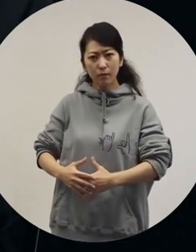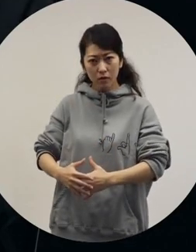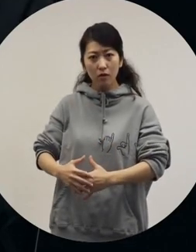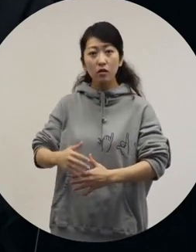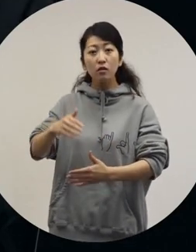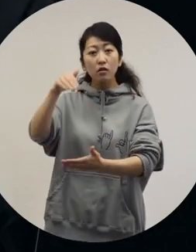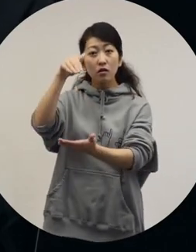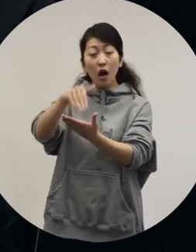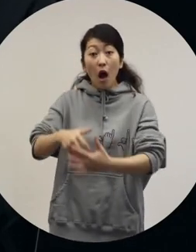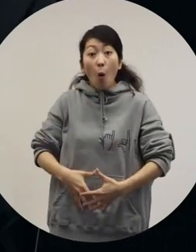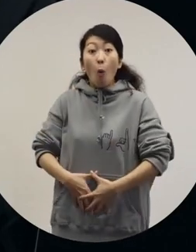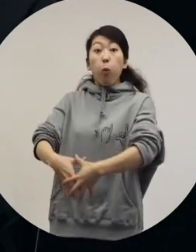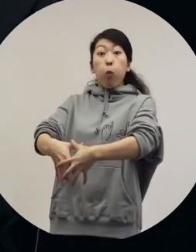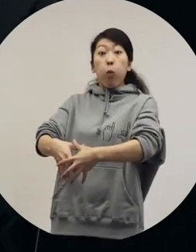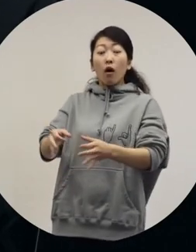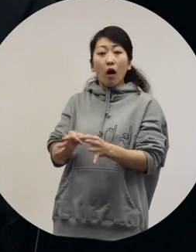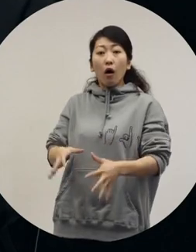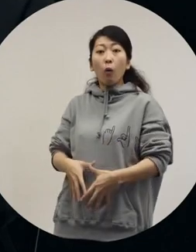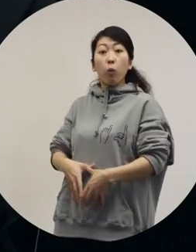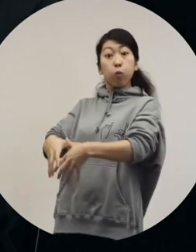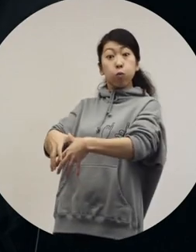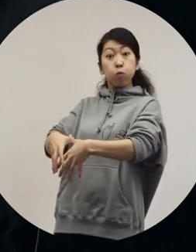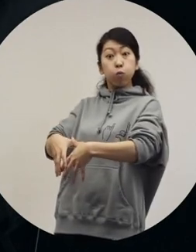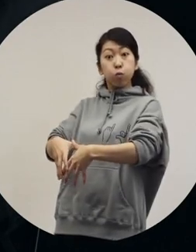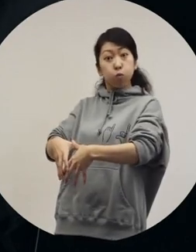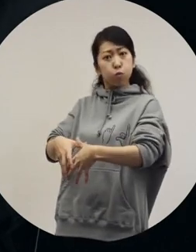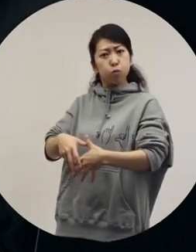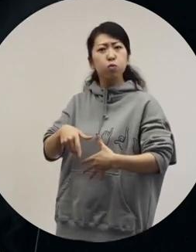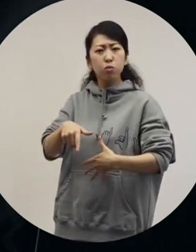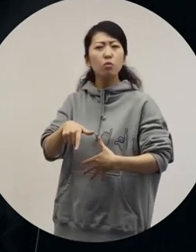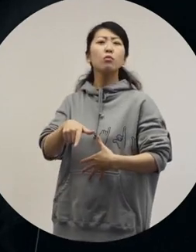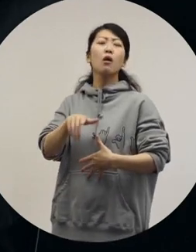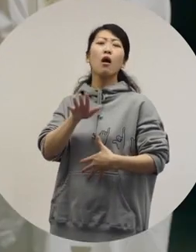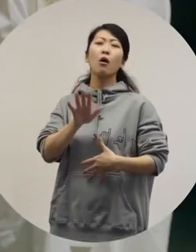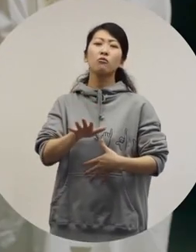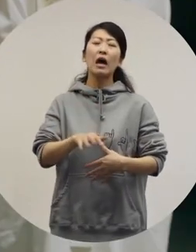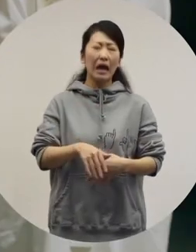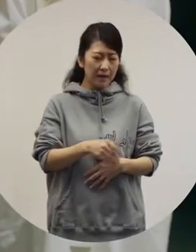and the later stages, it grows really quickly. [Shin] Yes.